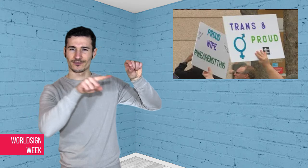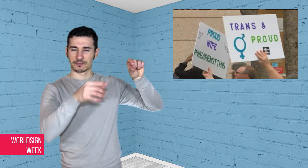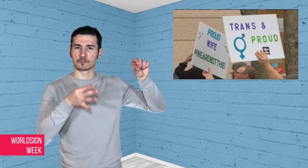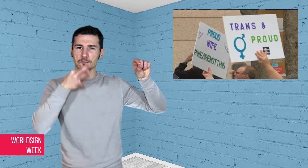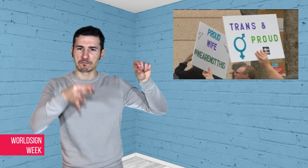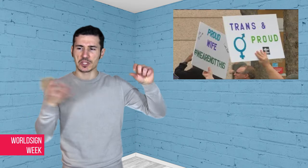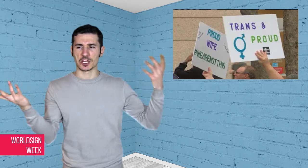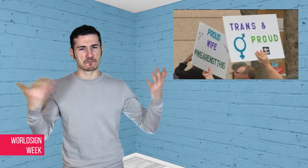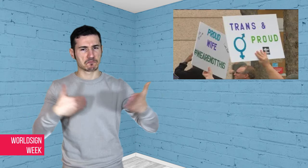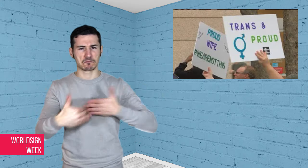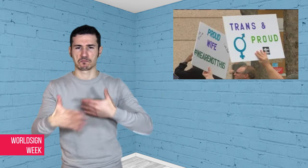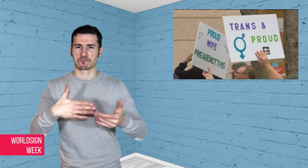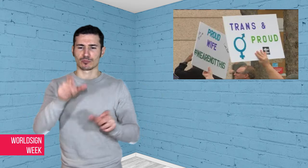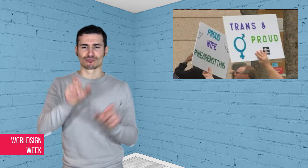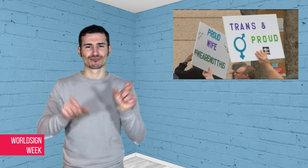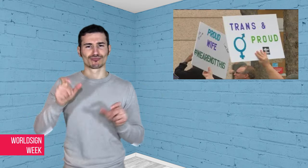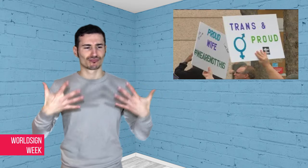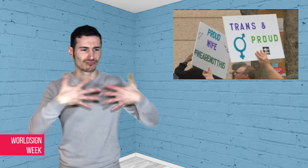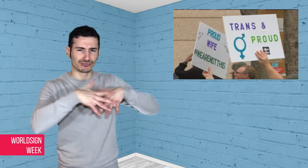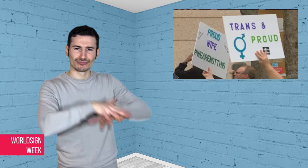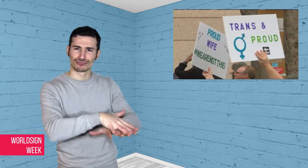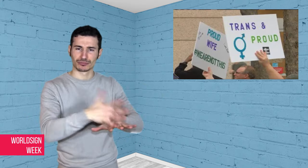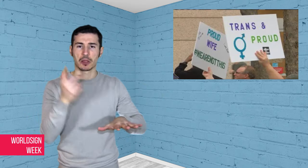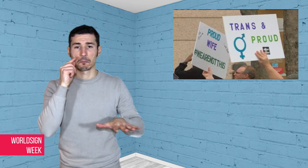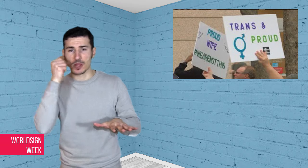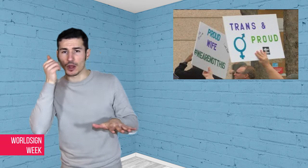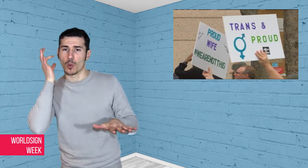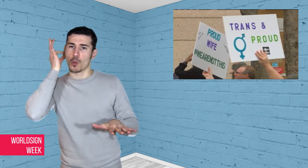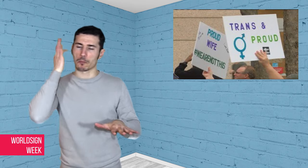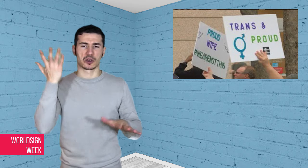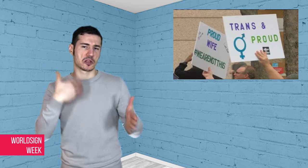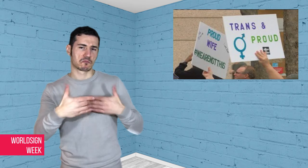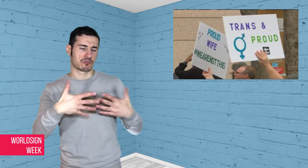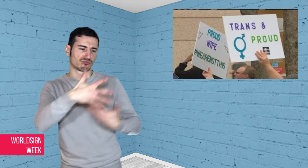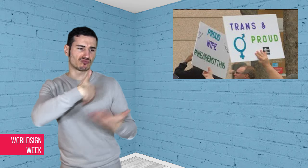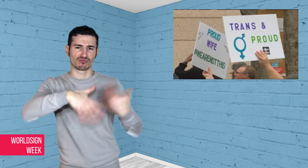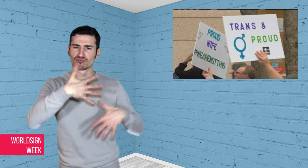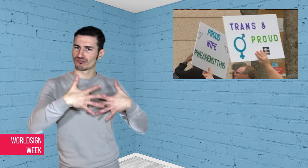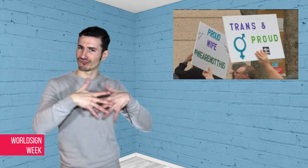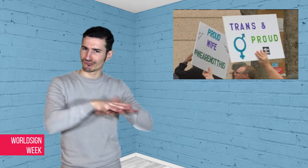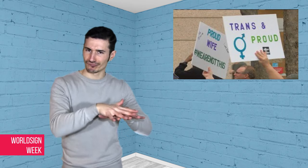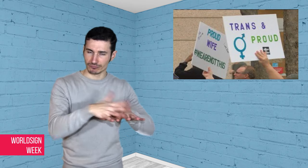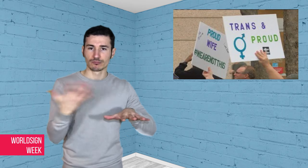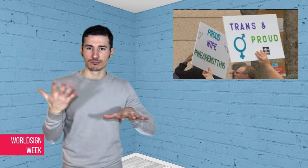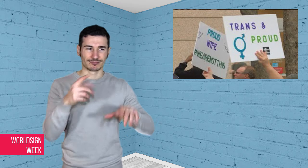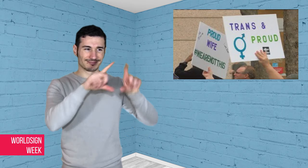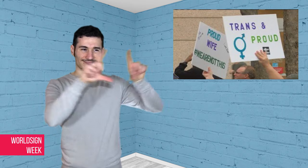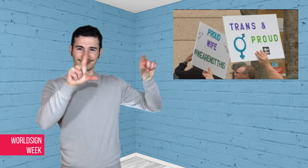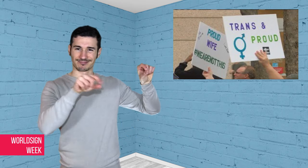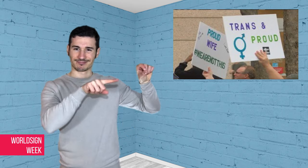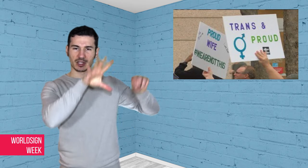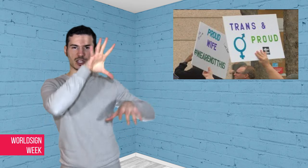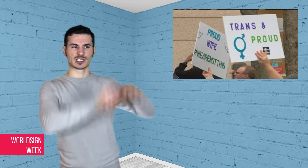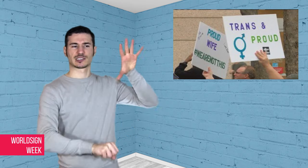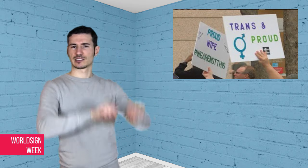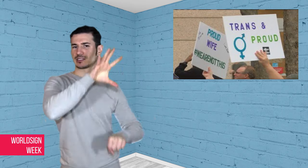for the bathrooms have been taken down at Gallaudet University Campus. Trans